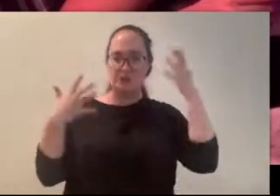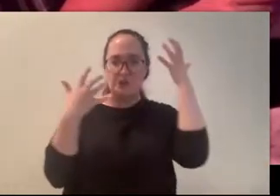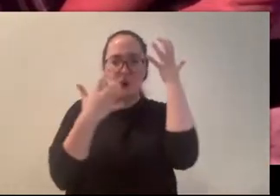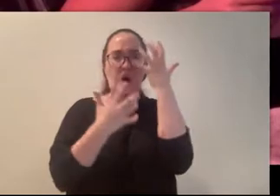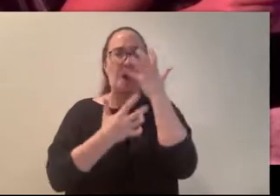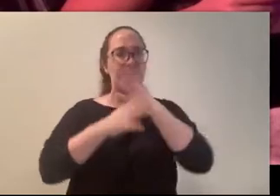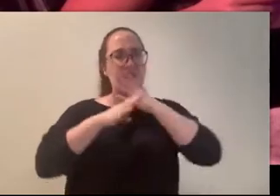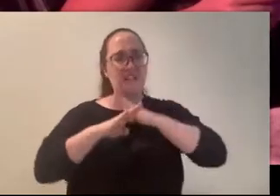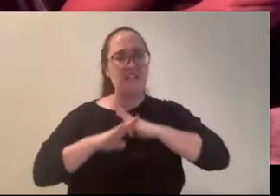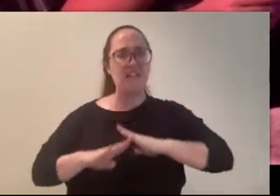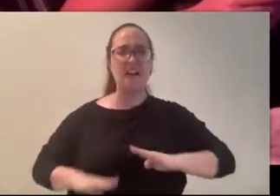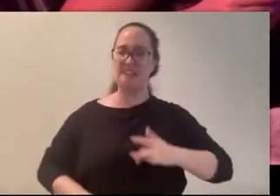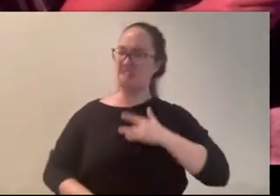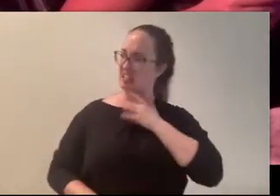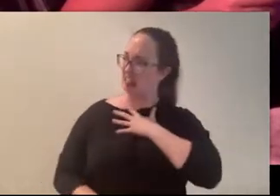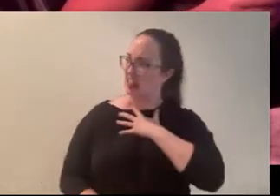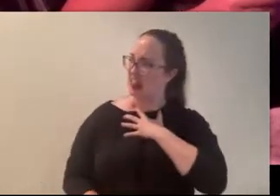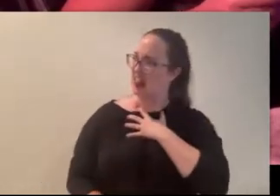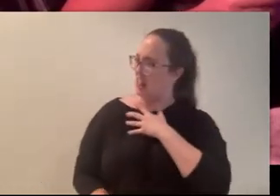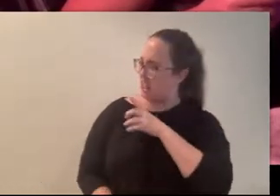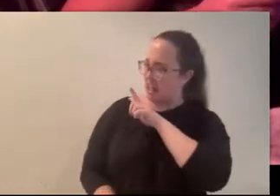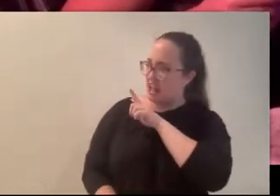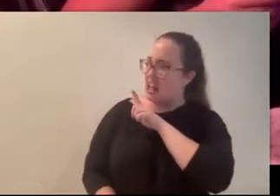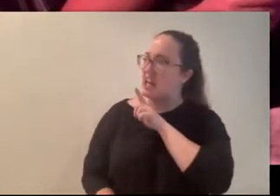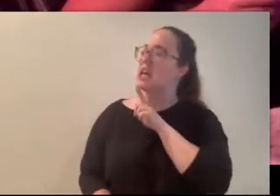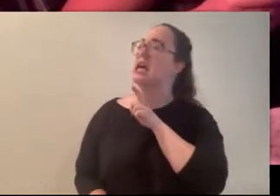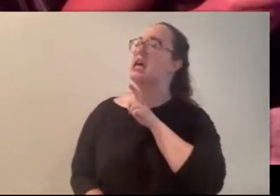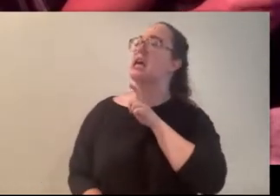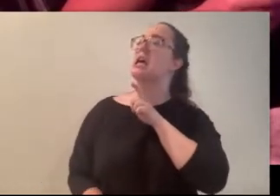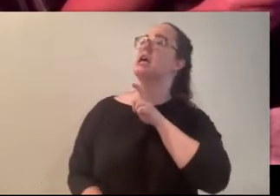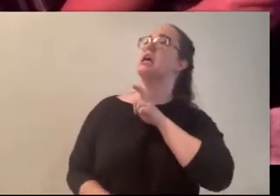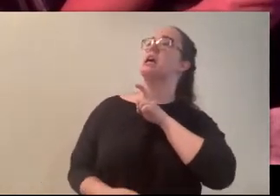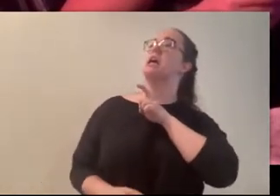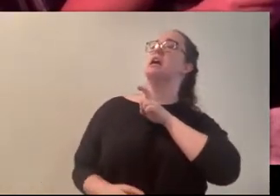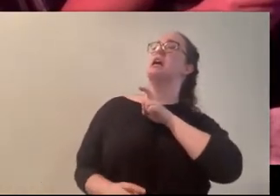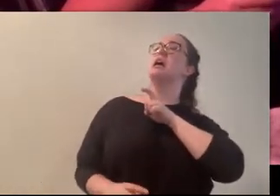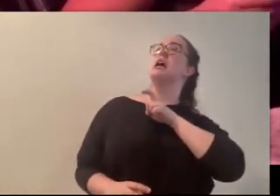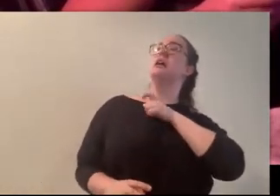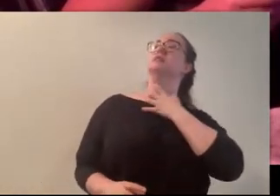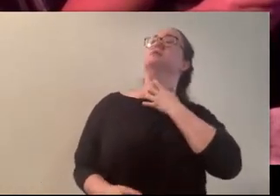I wanted to ask her, but the question was like a knot in my throat that I couldn’t untangle.